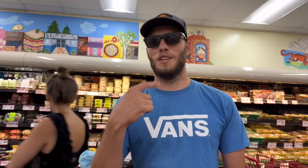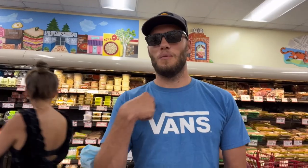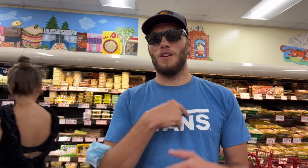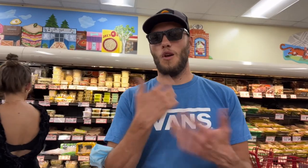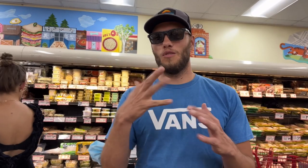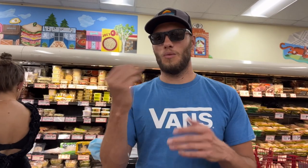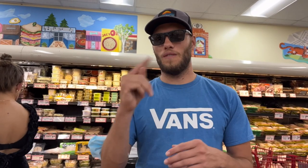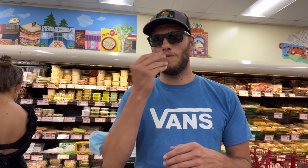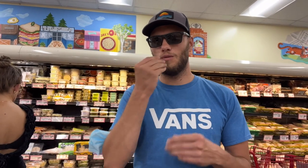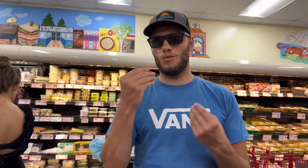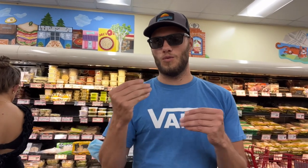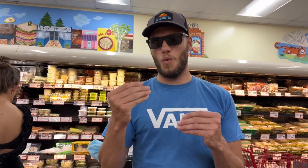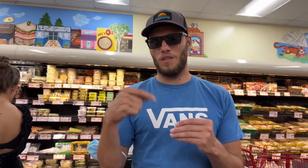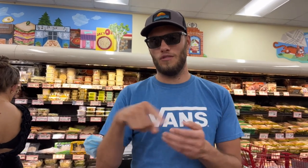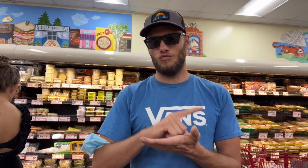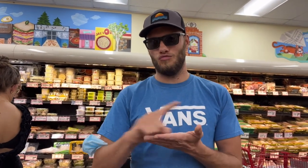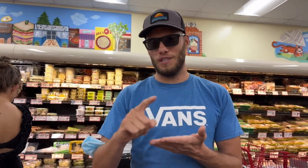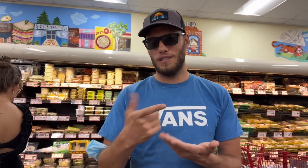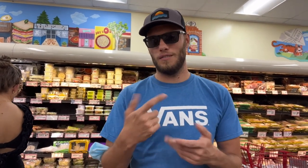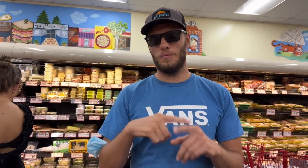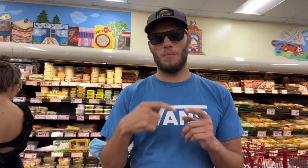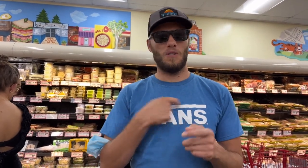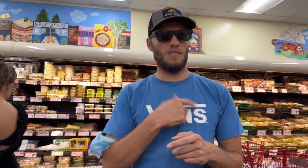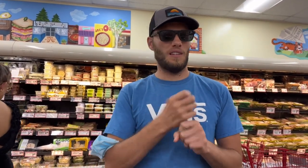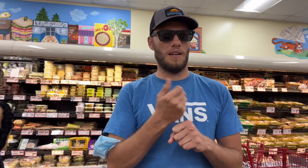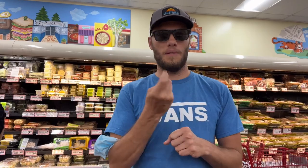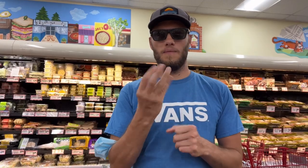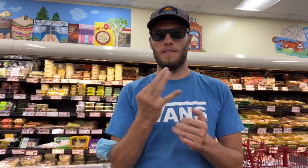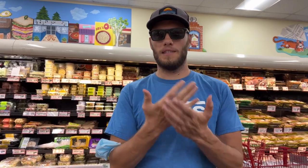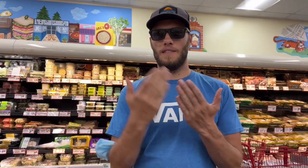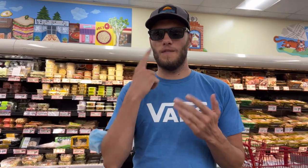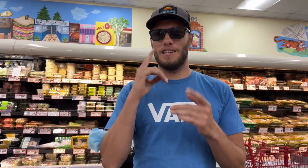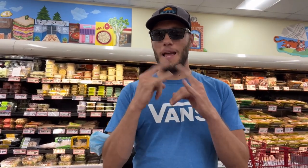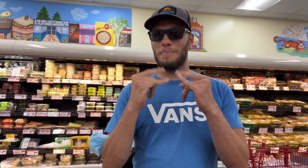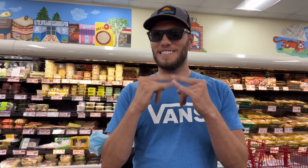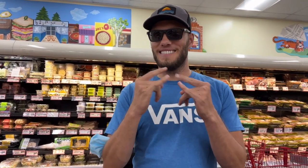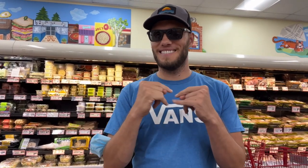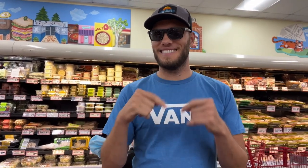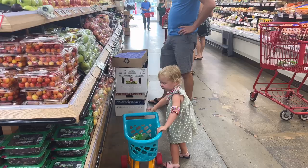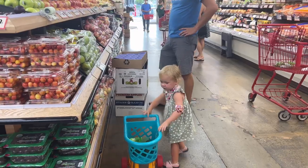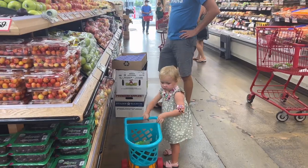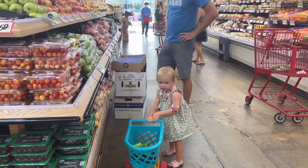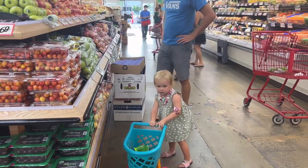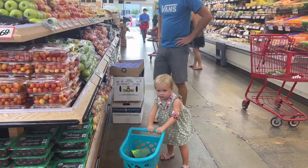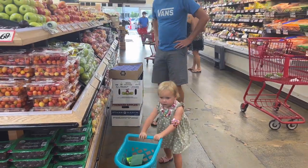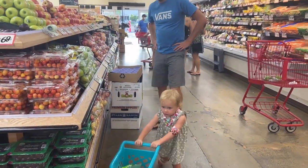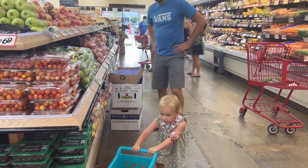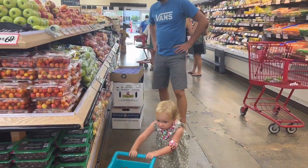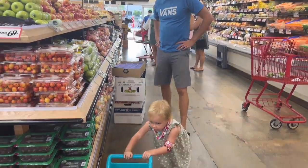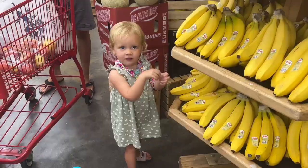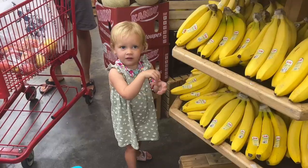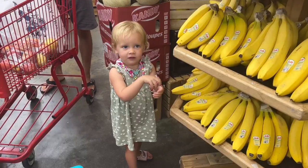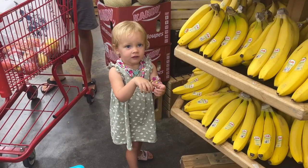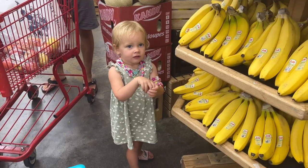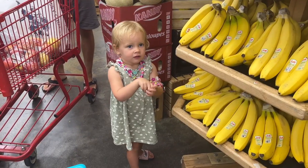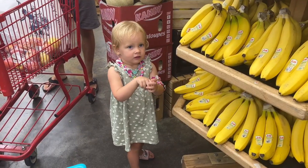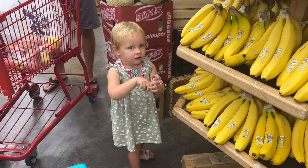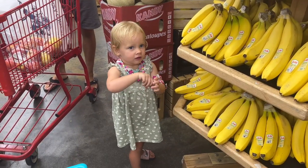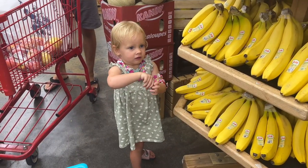We already went to the grocery store this week, but we need a couple of extra things for camping. tries to sign banana